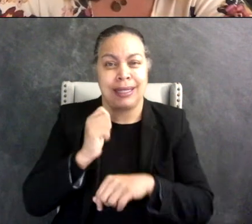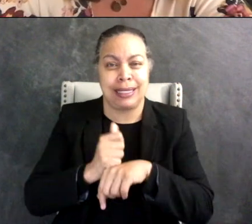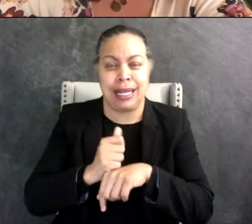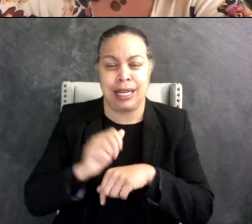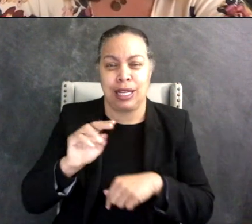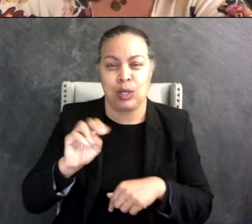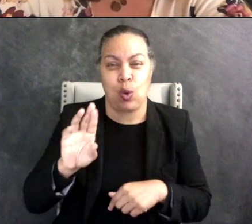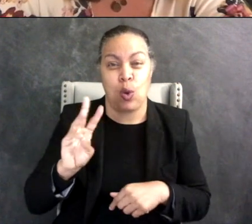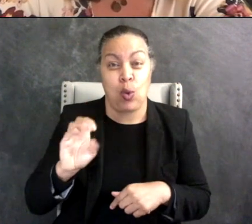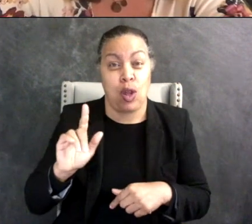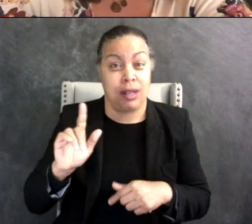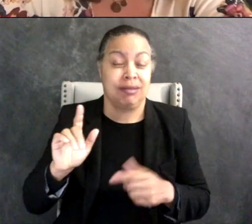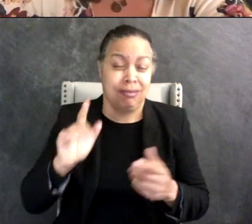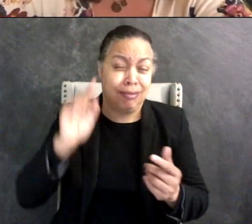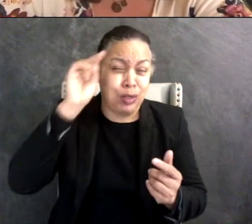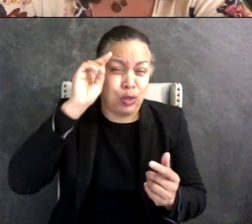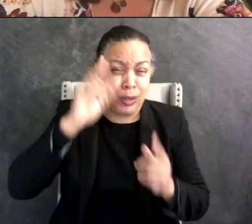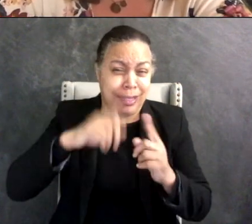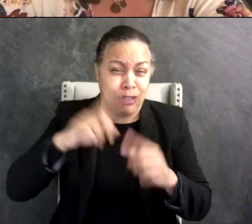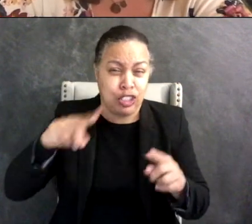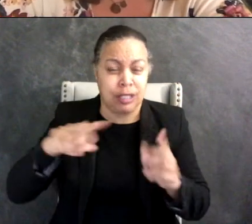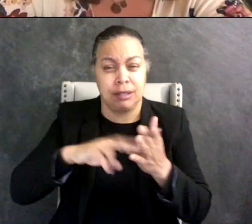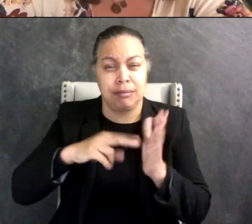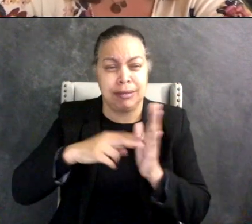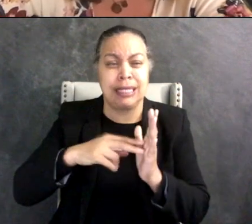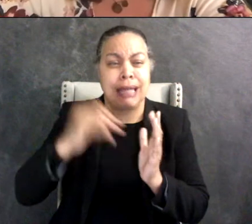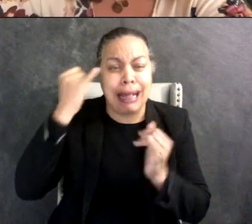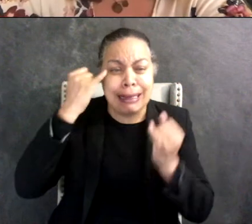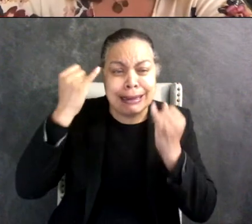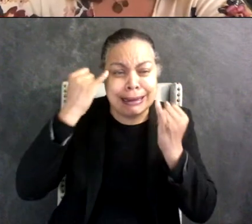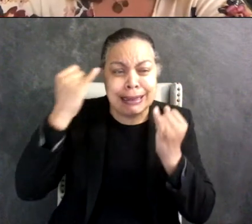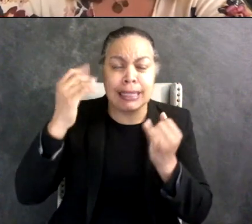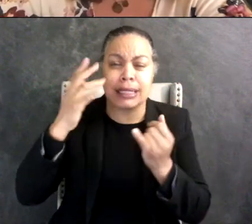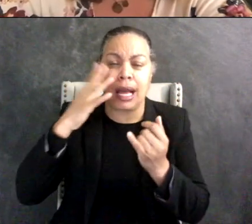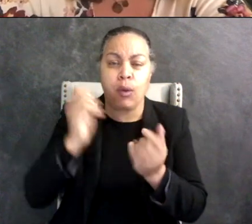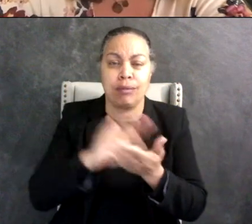We're just kind of taking these ideas and making them like kind of in plain language and with cute